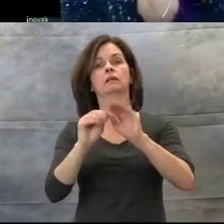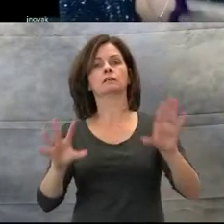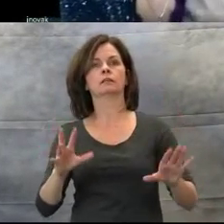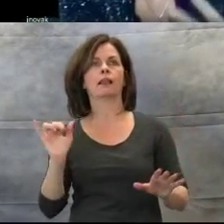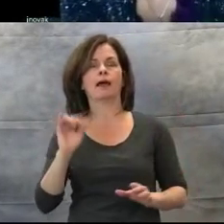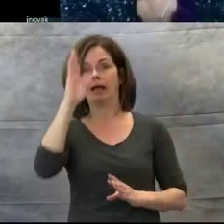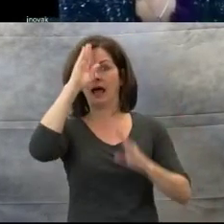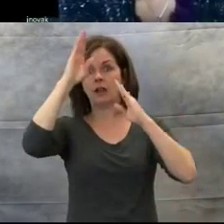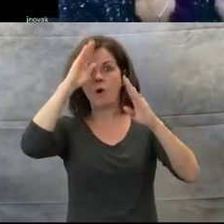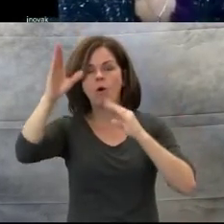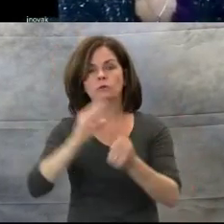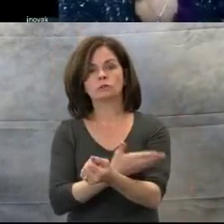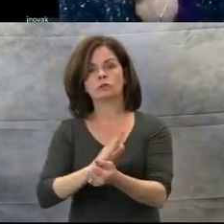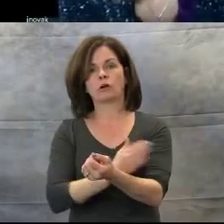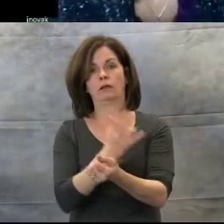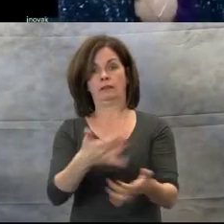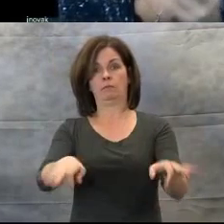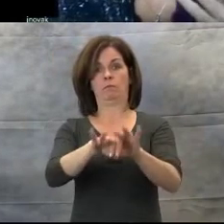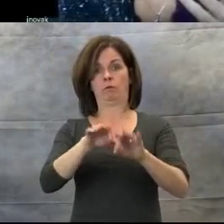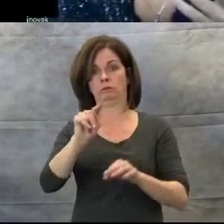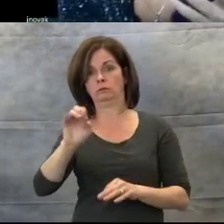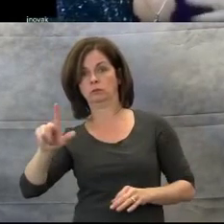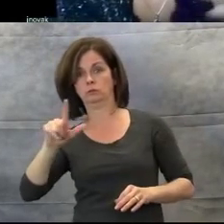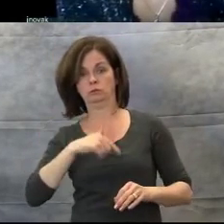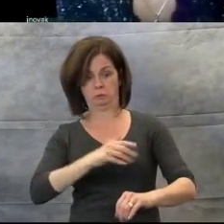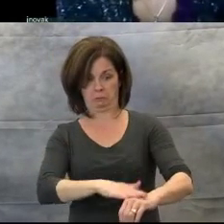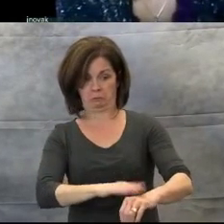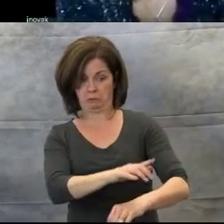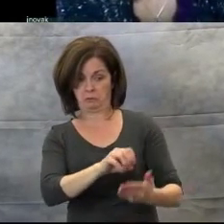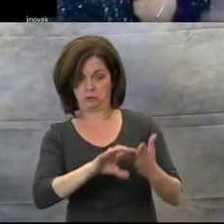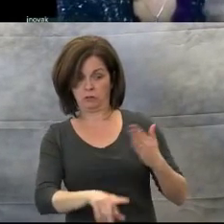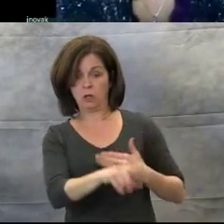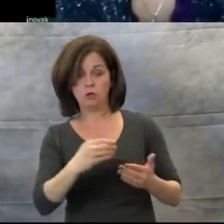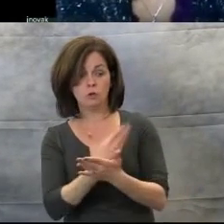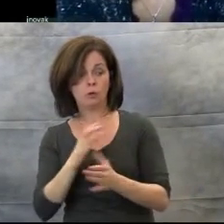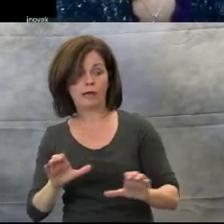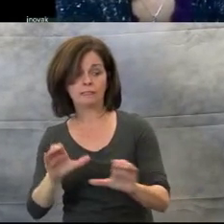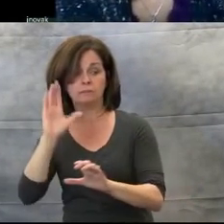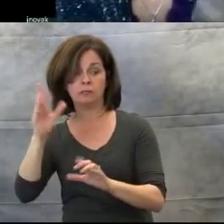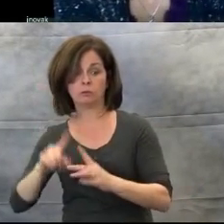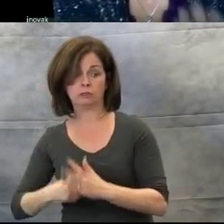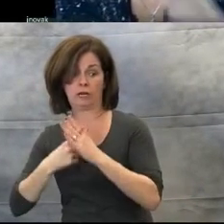to cue a student, that a new activity is about to start, to get their bodies and their minds ready